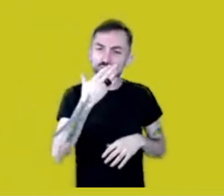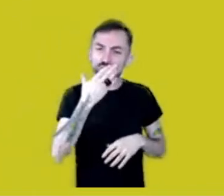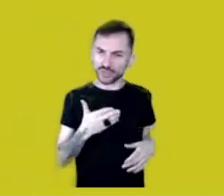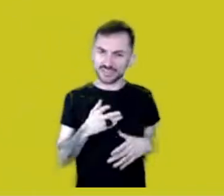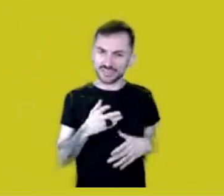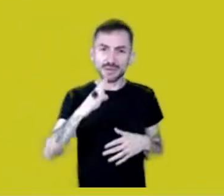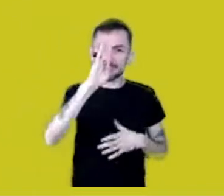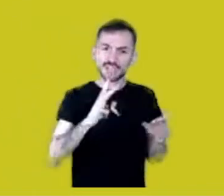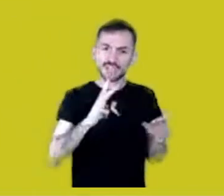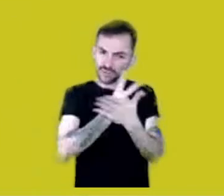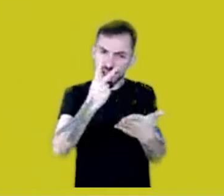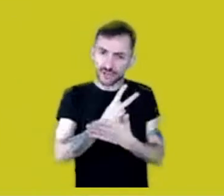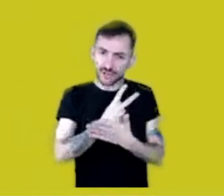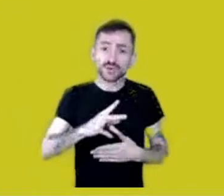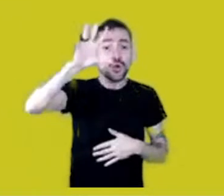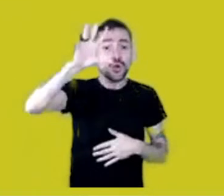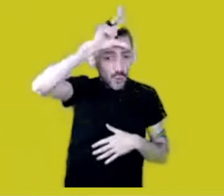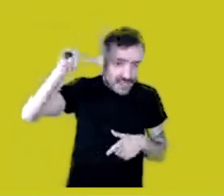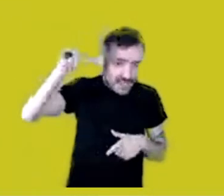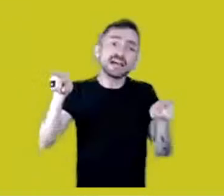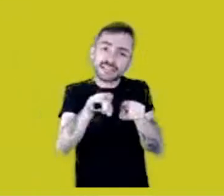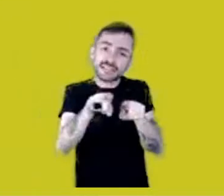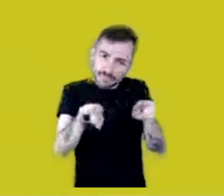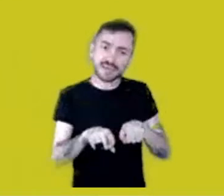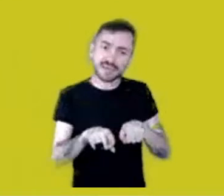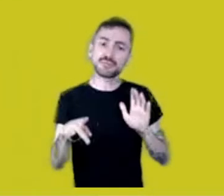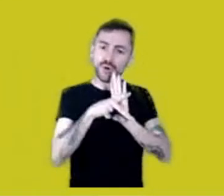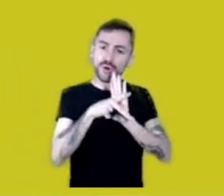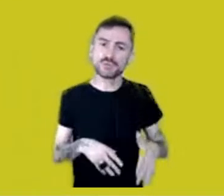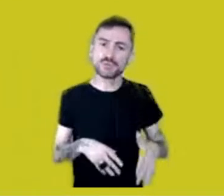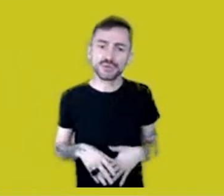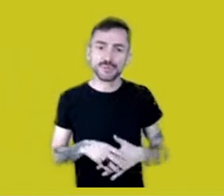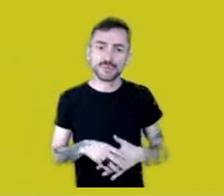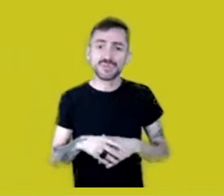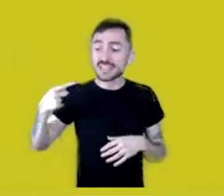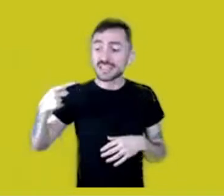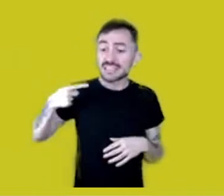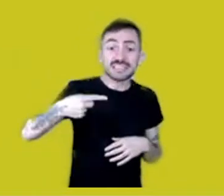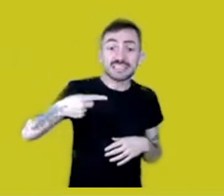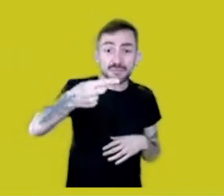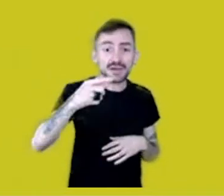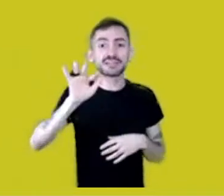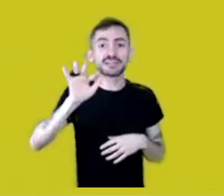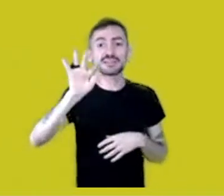is part of Sateré spirituality. The Farroupilha Week that they celebrate in Rio Grande do Sul,